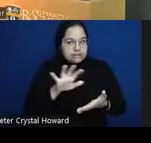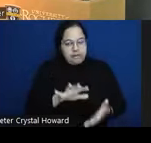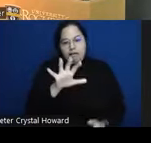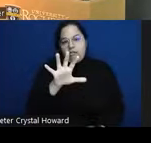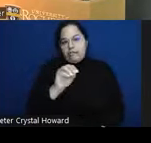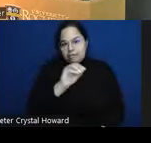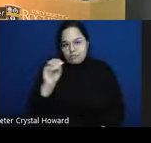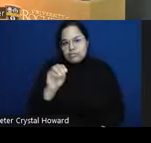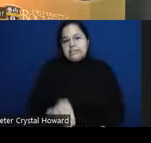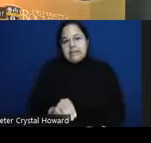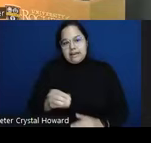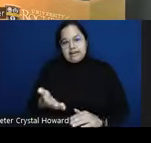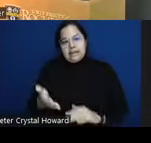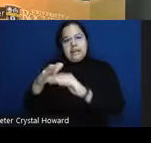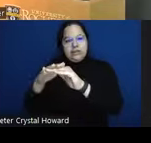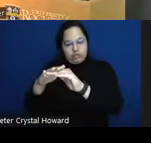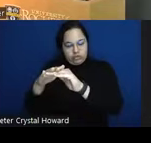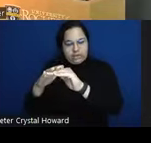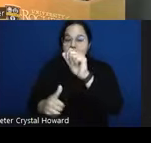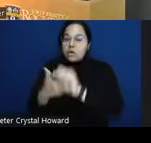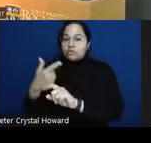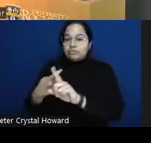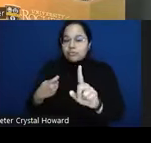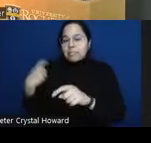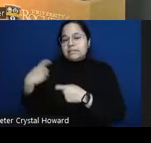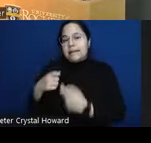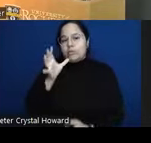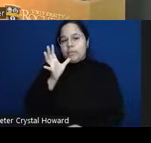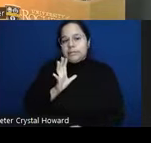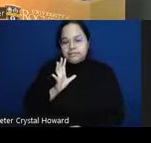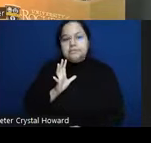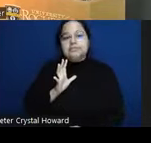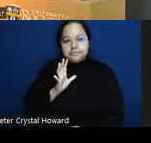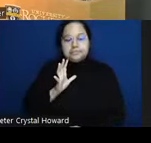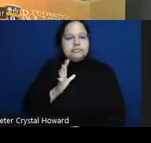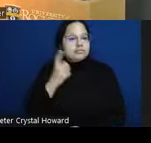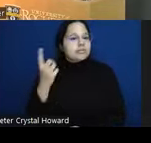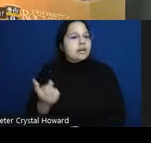accounted for by Hispanic women I always like to point out here though that um the Y axes on these